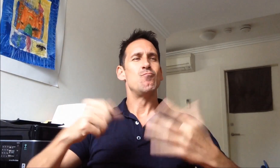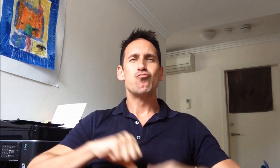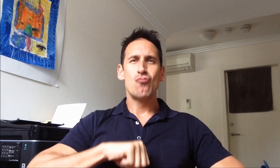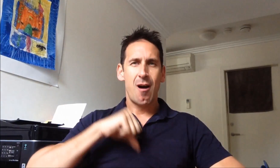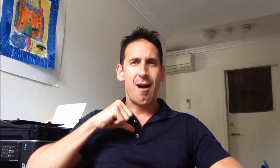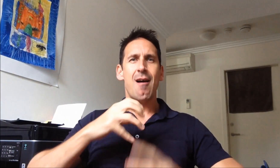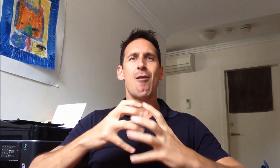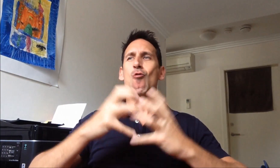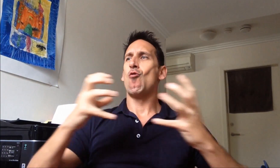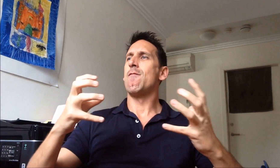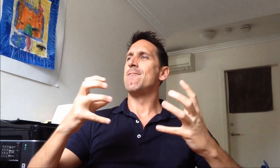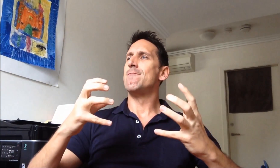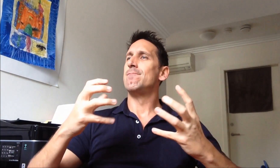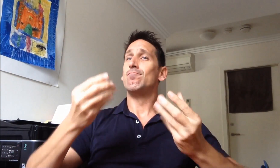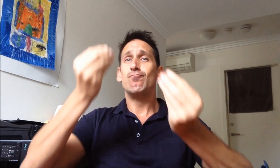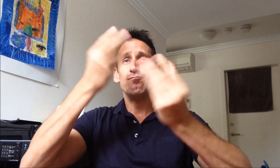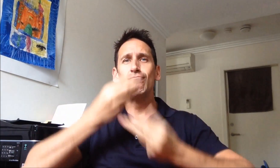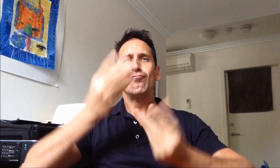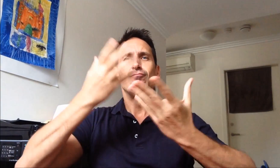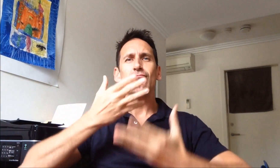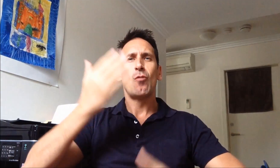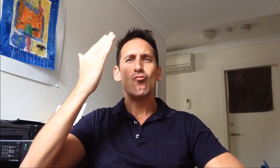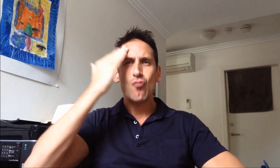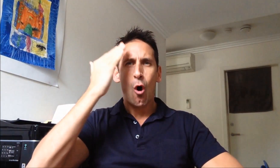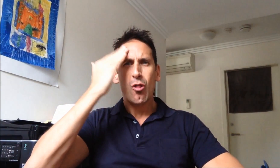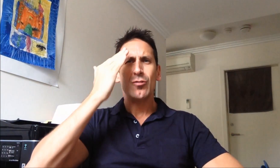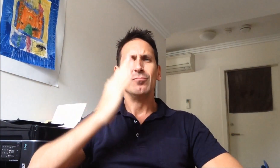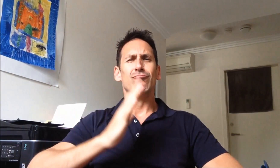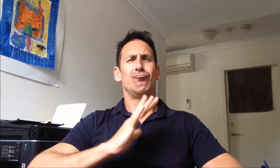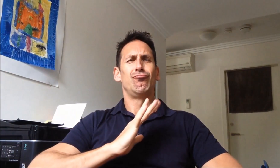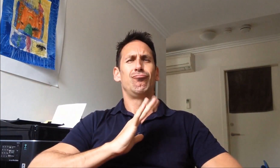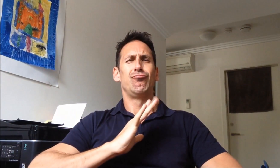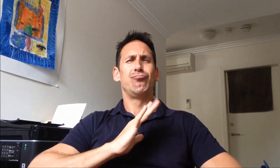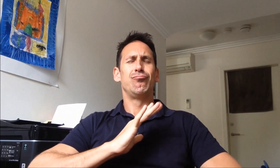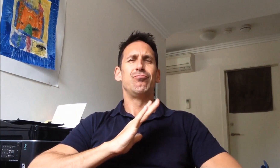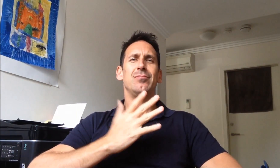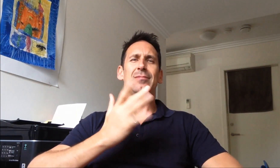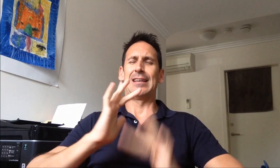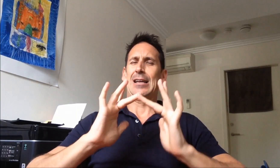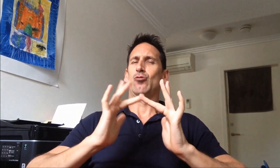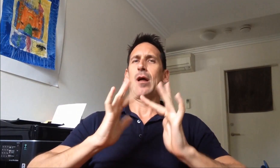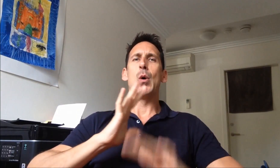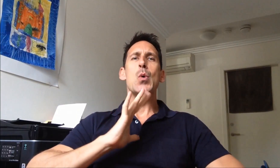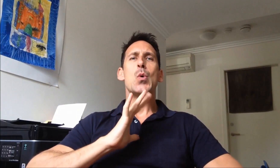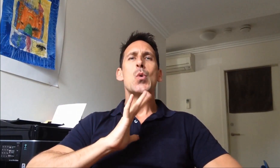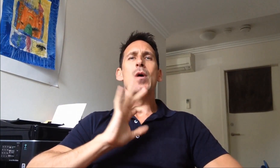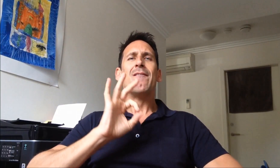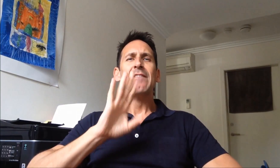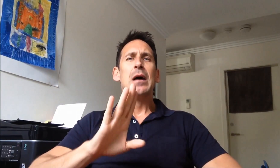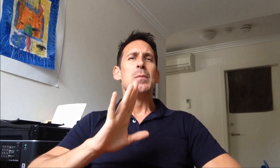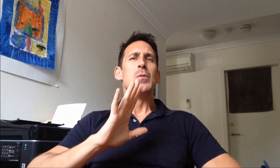and I've gained valuable information and knowledge. It has been an enriching experience for me.